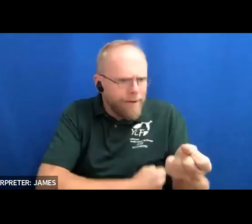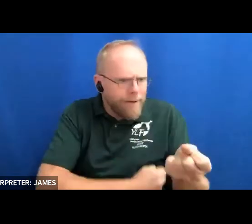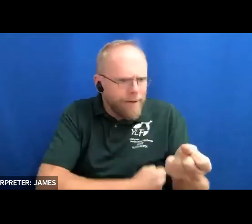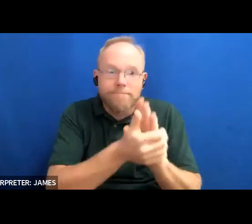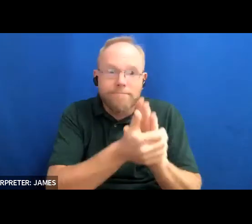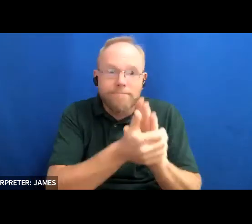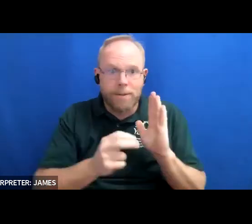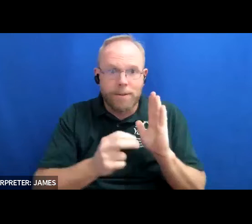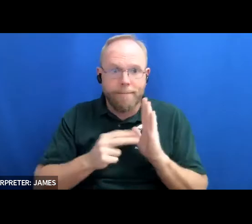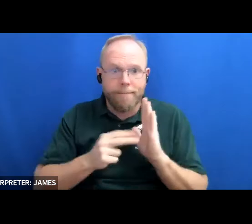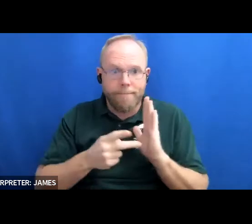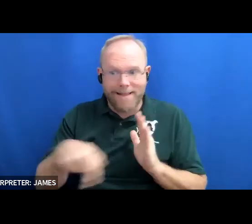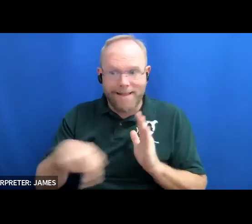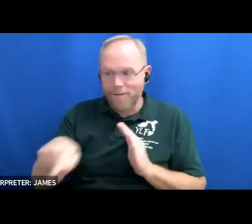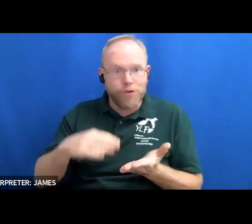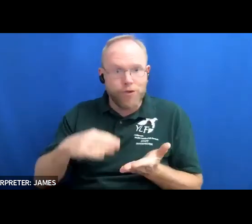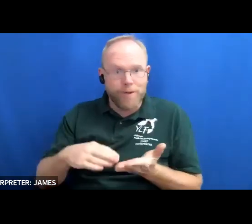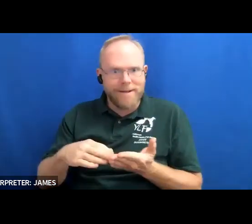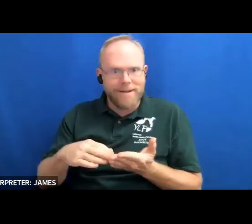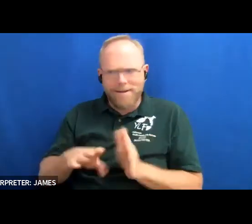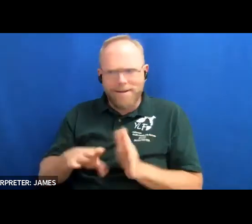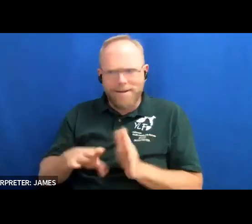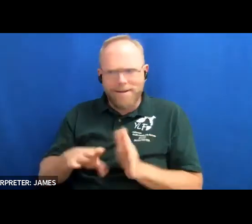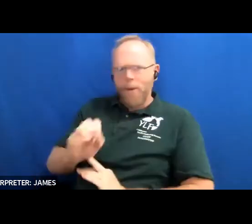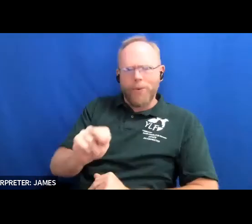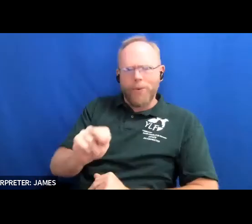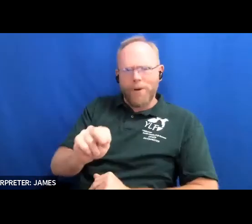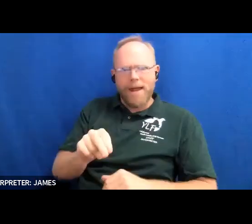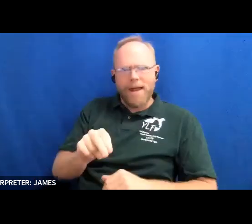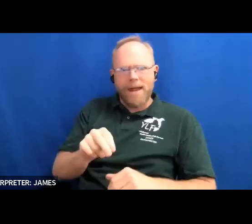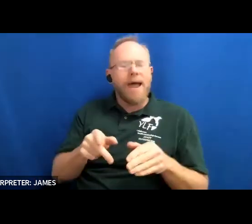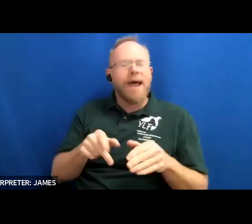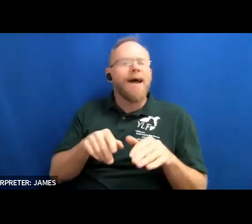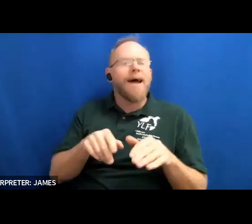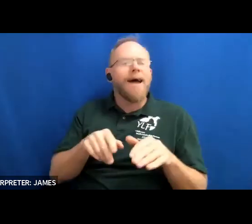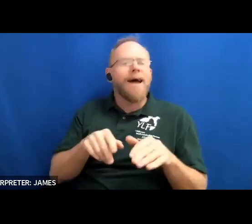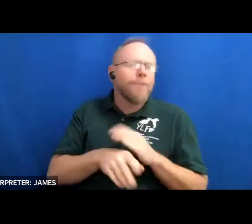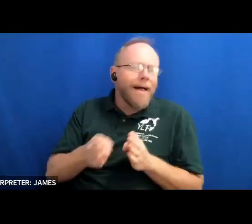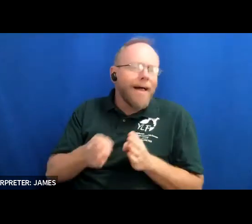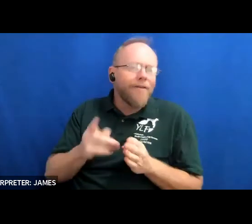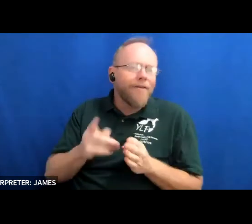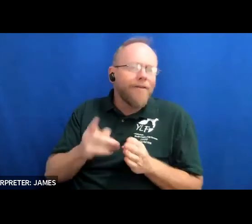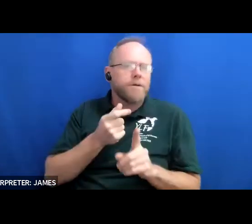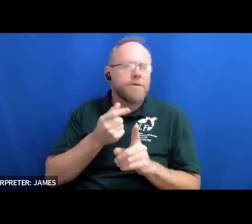students create their own accessible pathways for self-determination confidence empowerment and